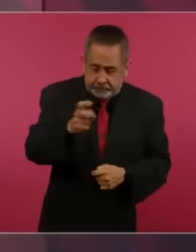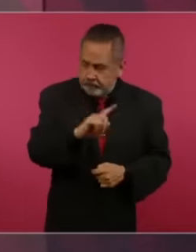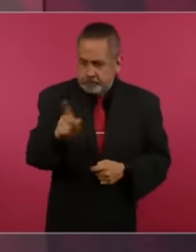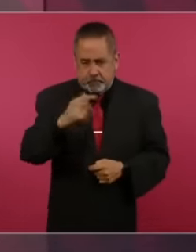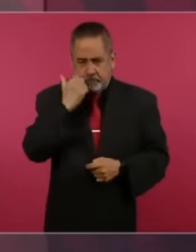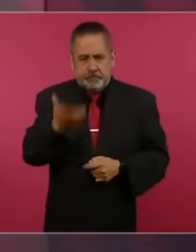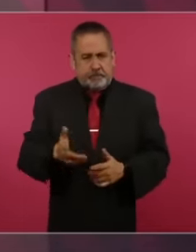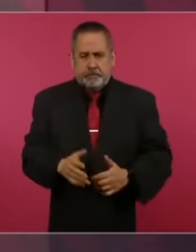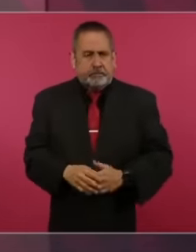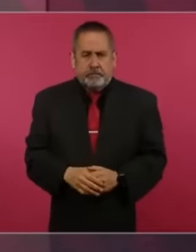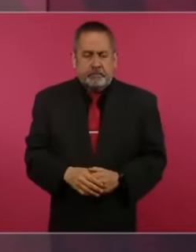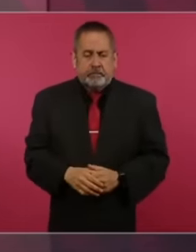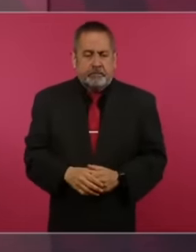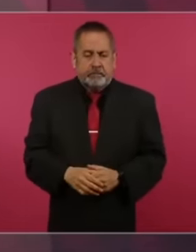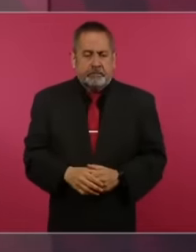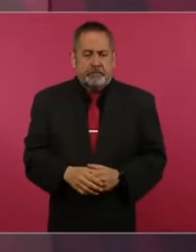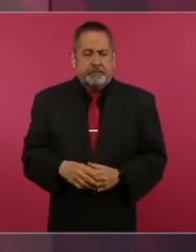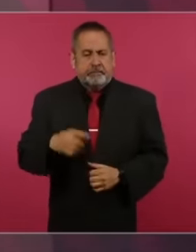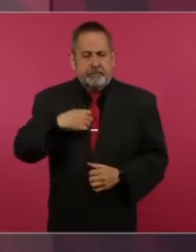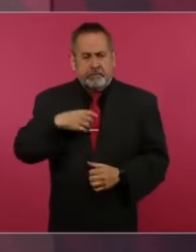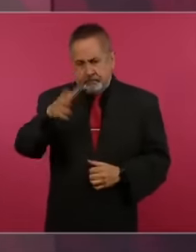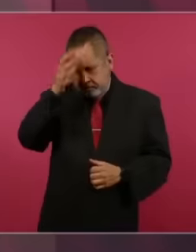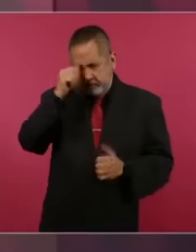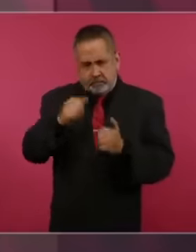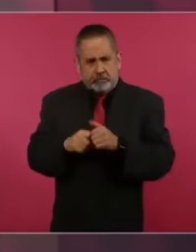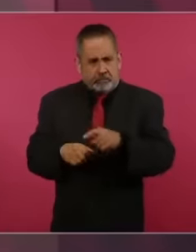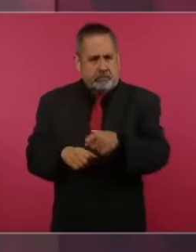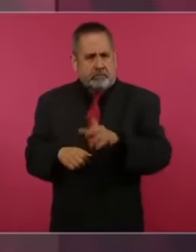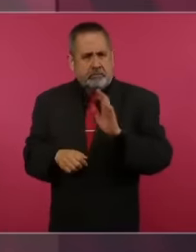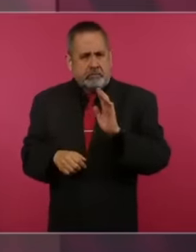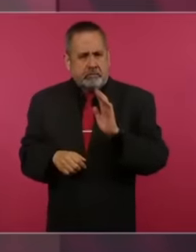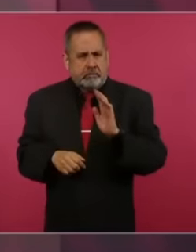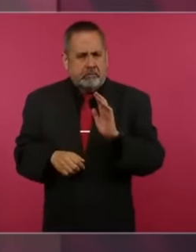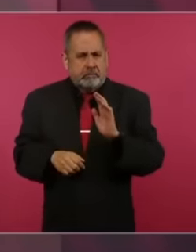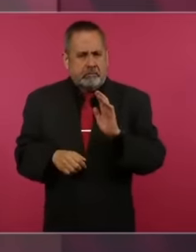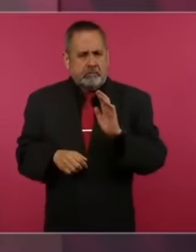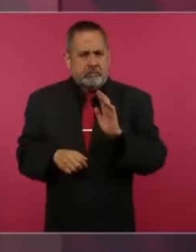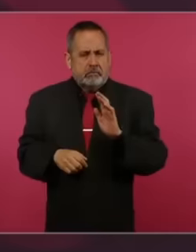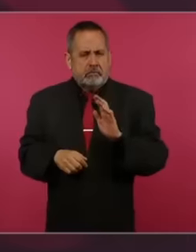totally agree that our America